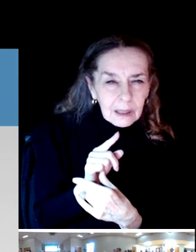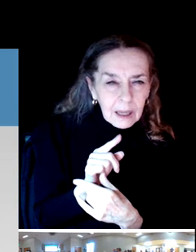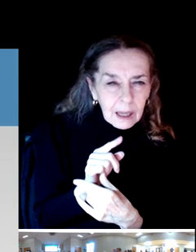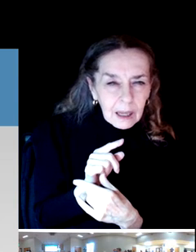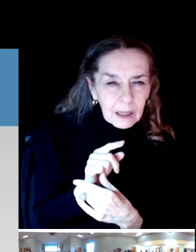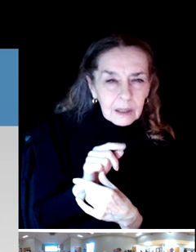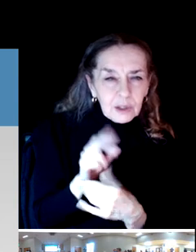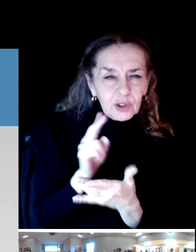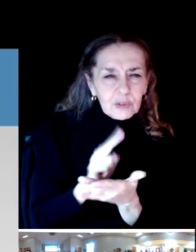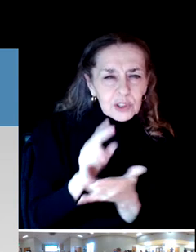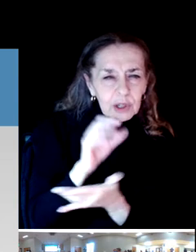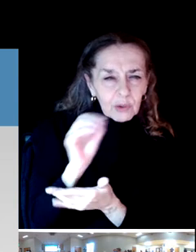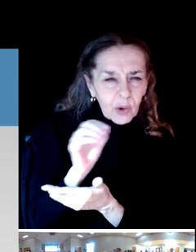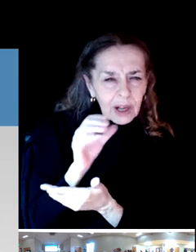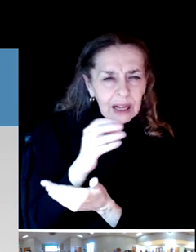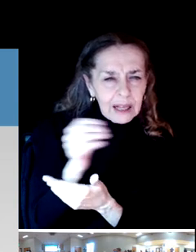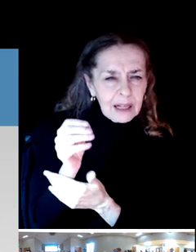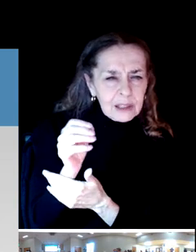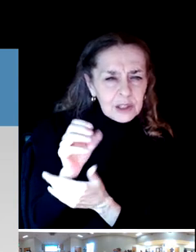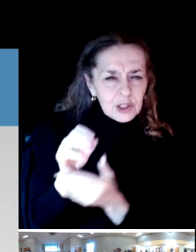But this is what we learned.